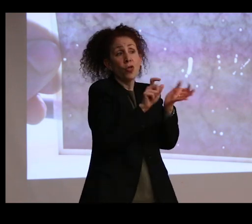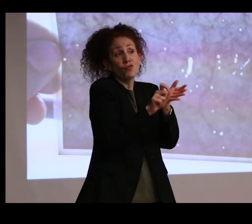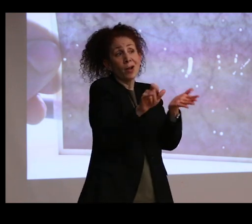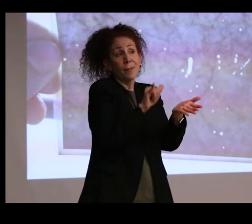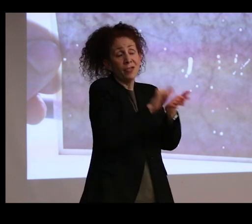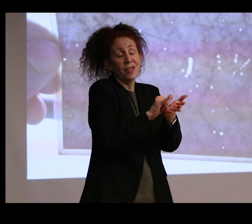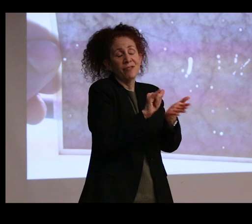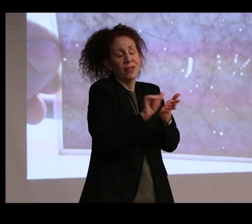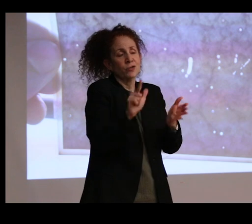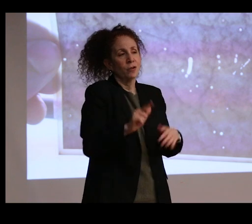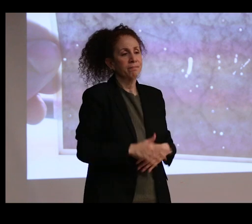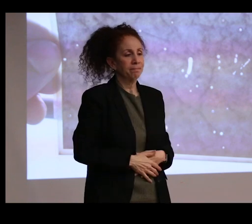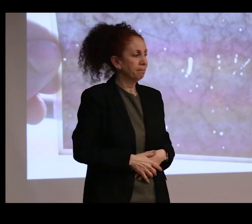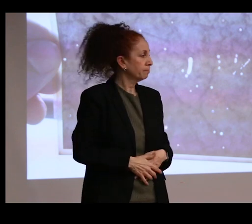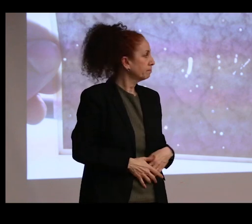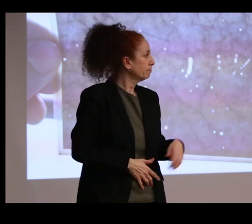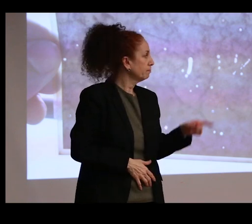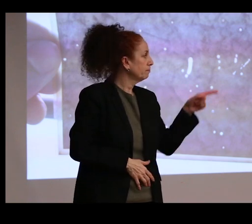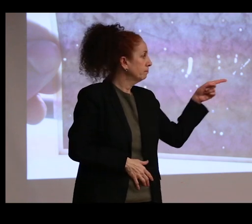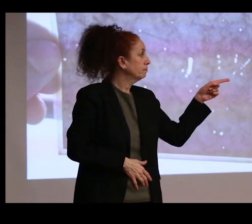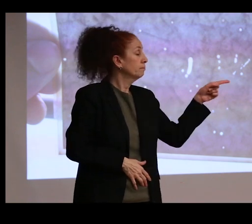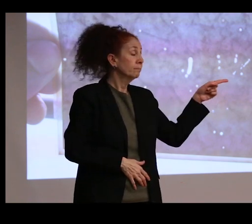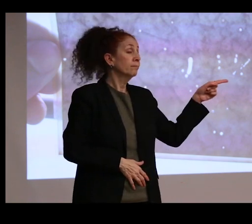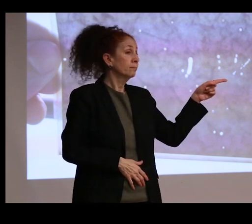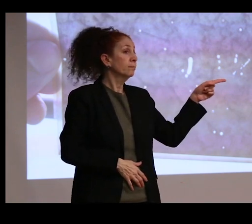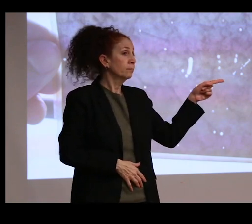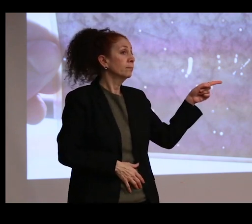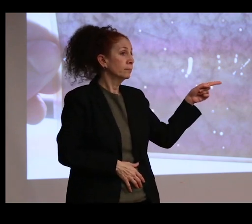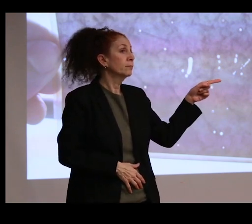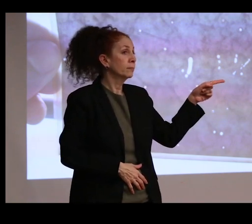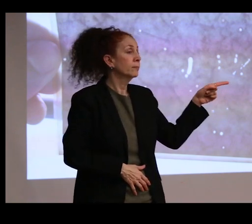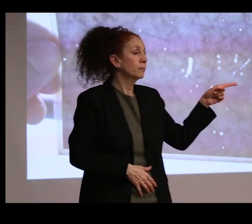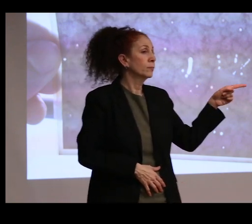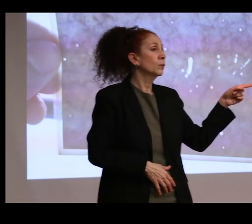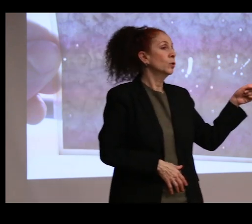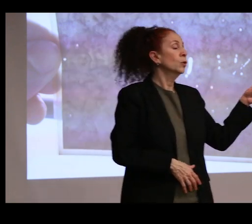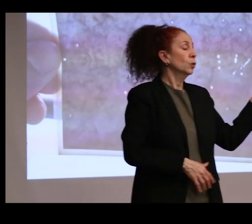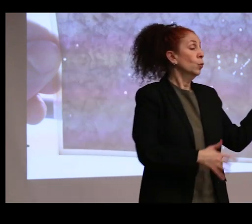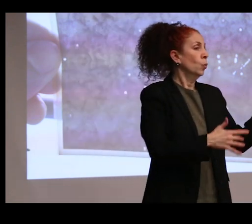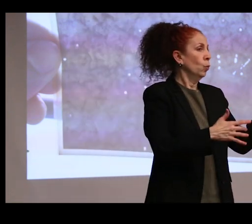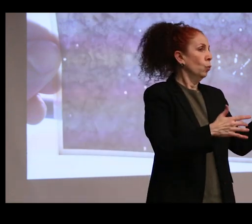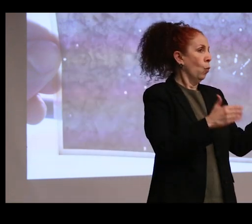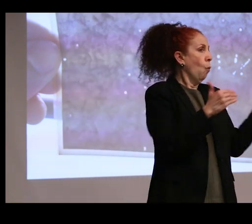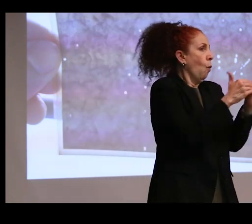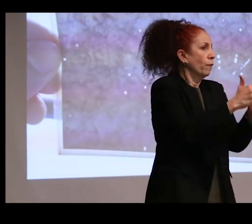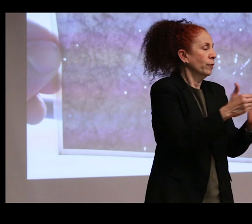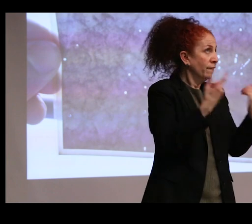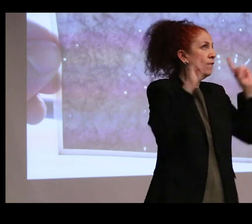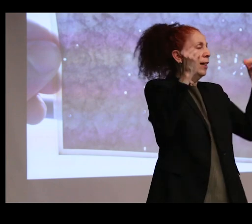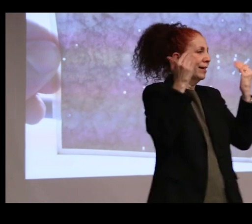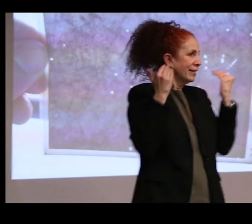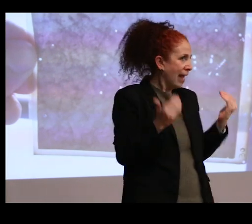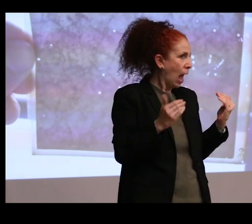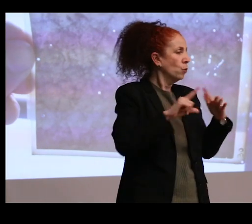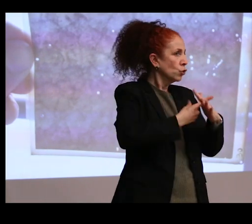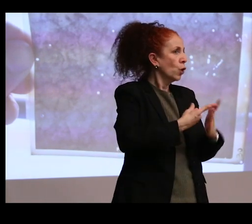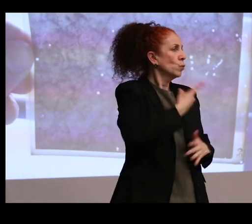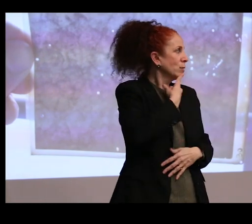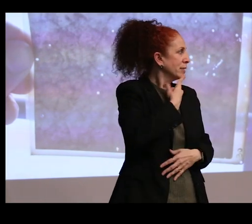Well, and I think we do this a lot more in museum spaces where we actually finally are saying to community members who